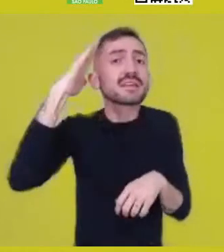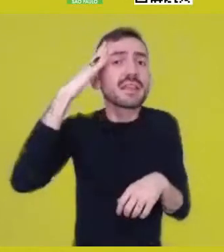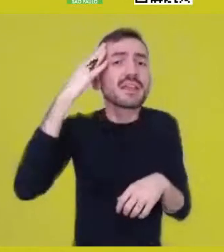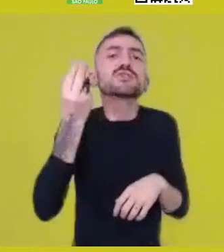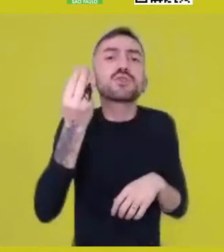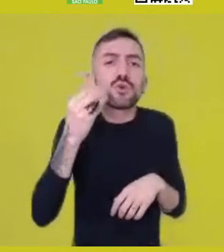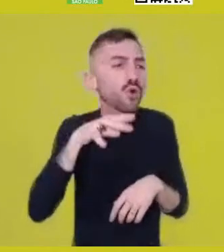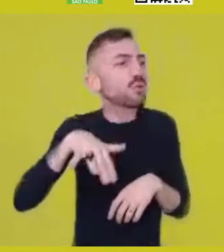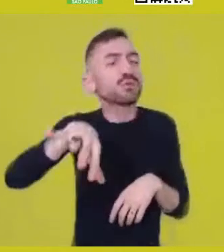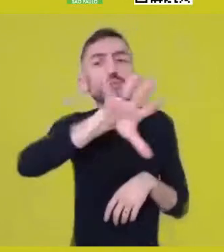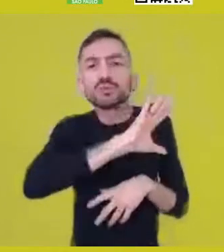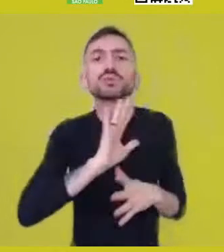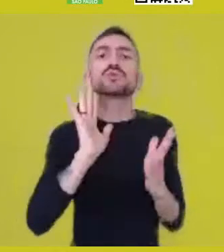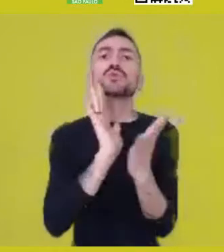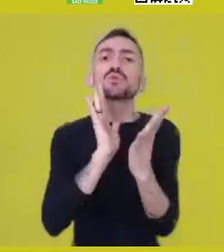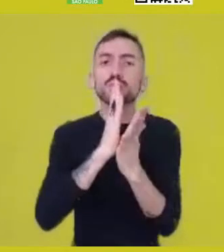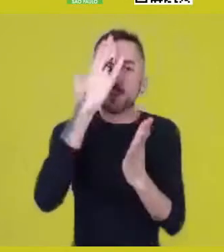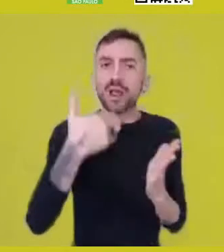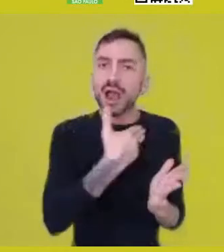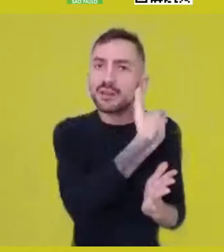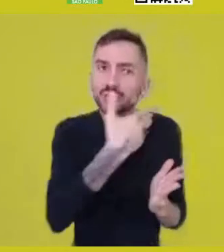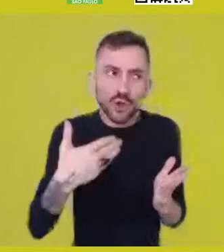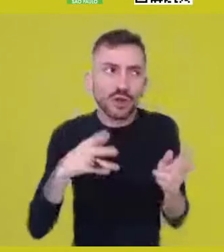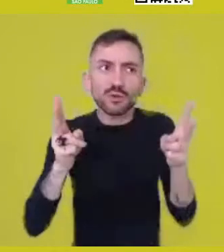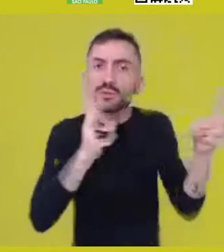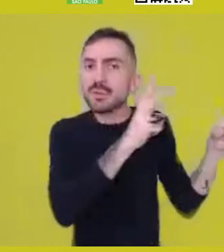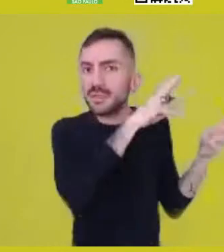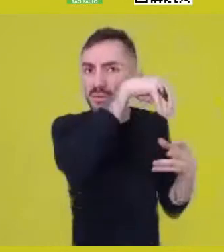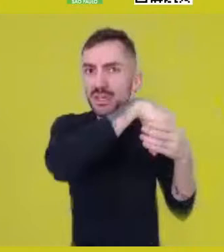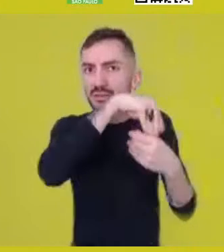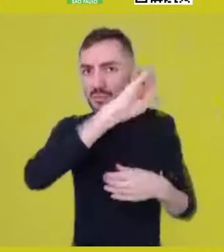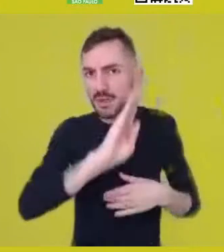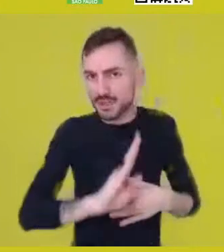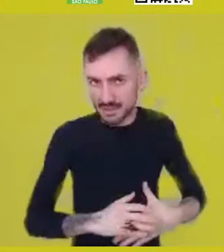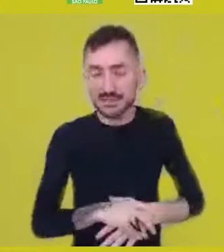the Catholic brotherhoods, the black territories that bring in their bodies